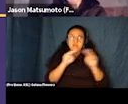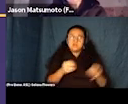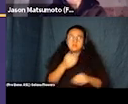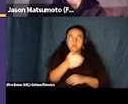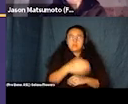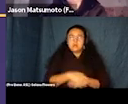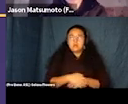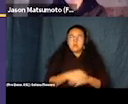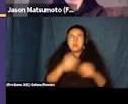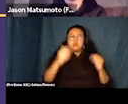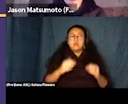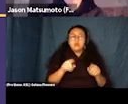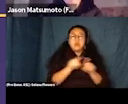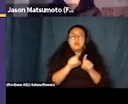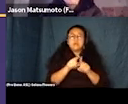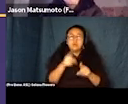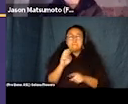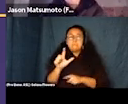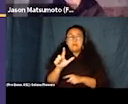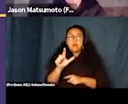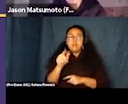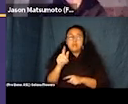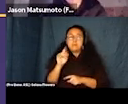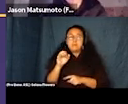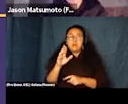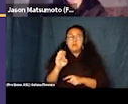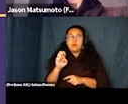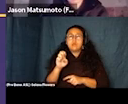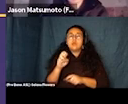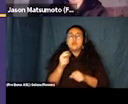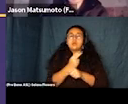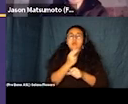Longmore, the Longmore institute uses public education and community events to teach disabled and nondisabled